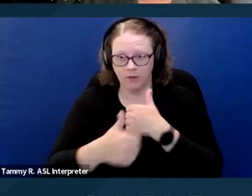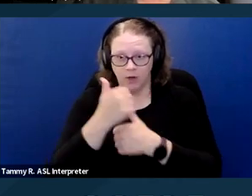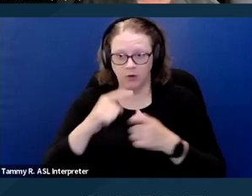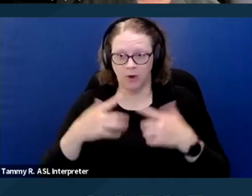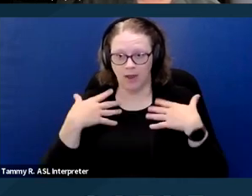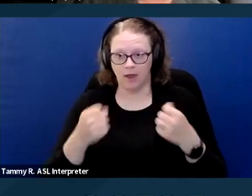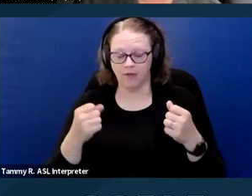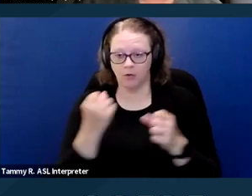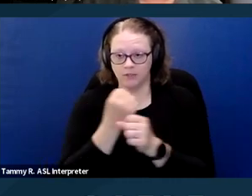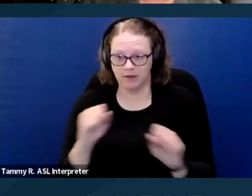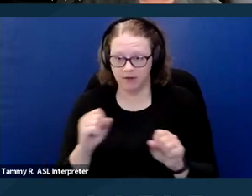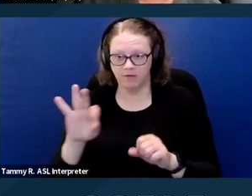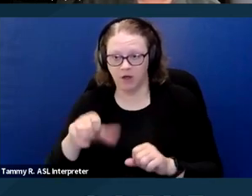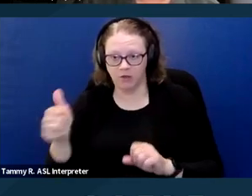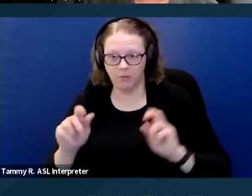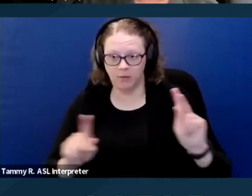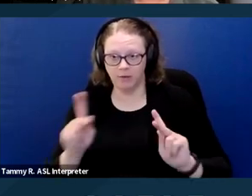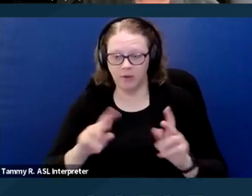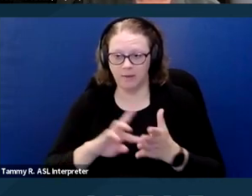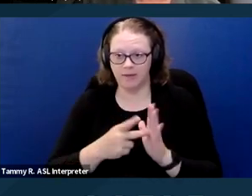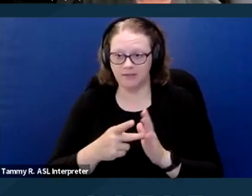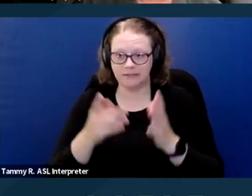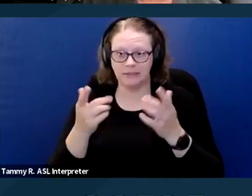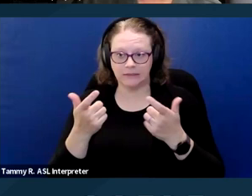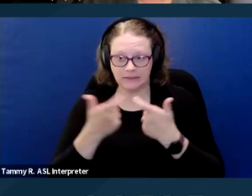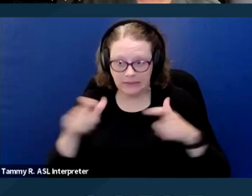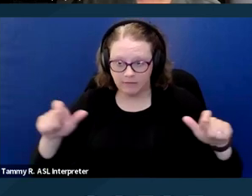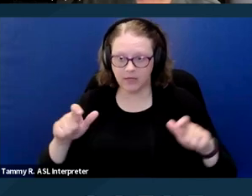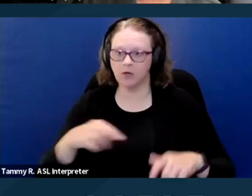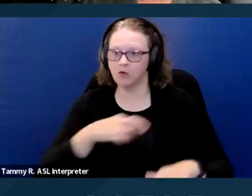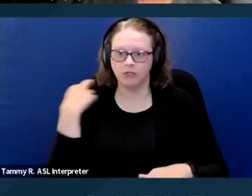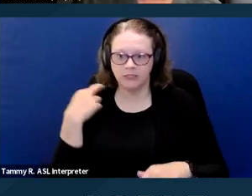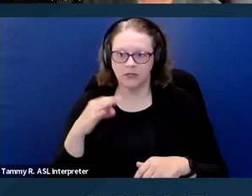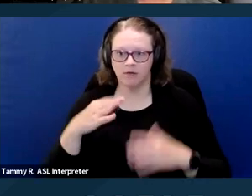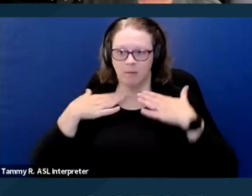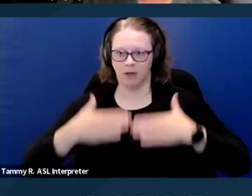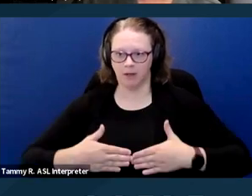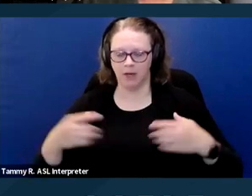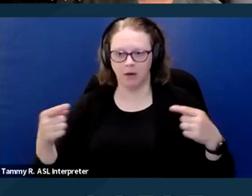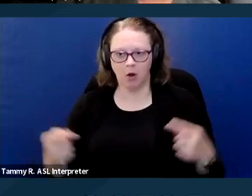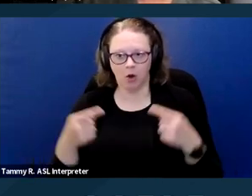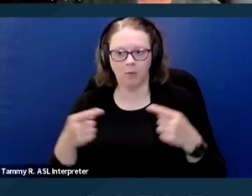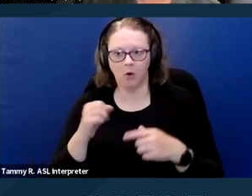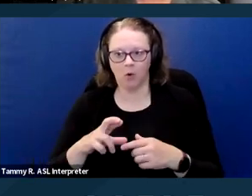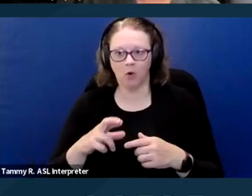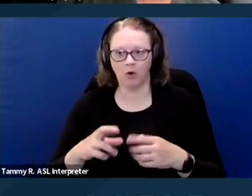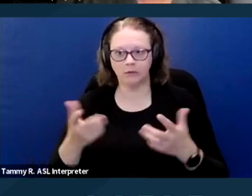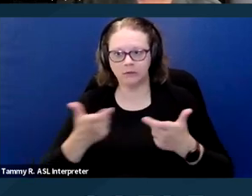as a significant risk of bodily harm or would cause substantial physical damage to the property of others.